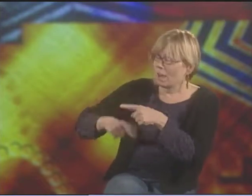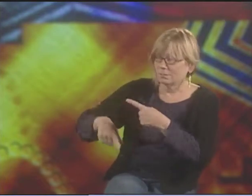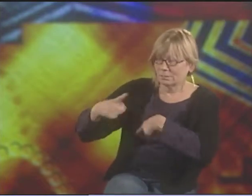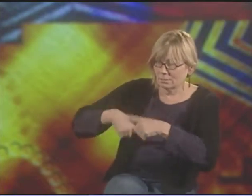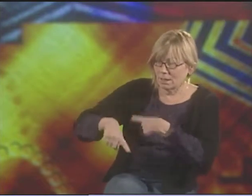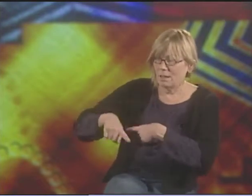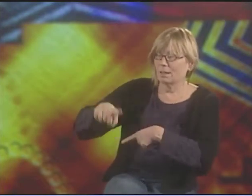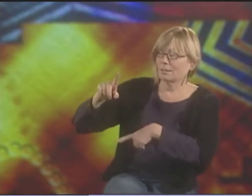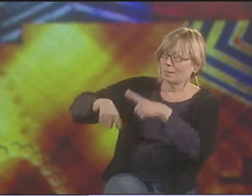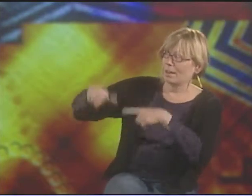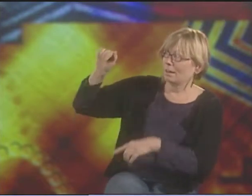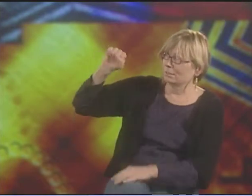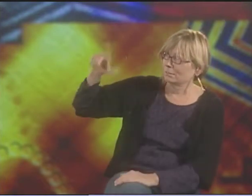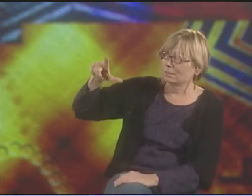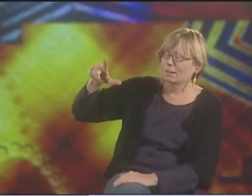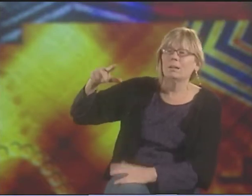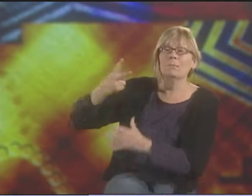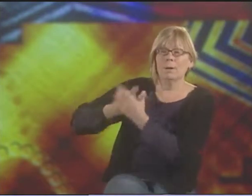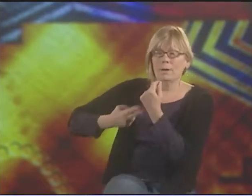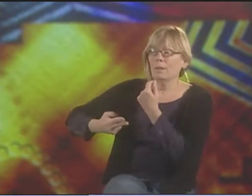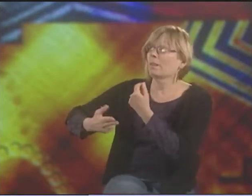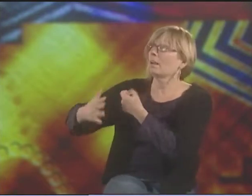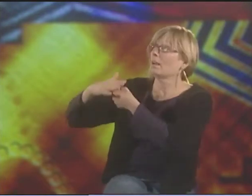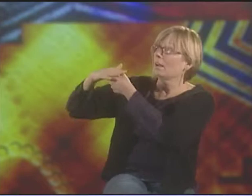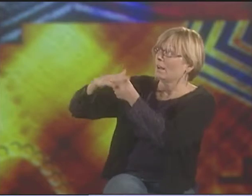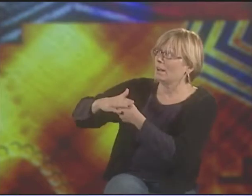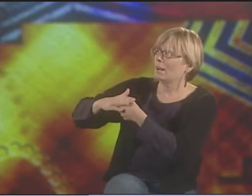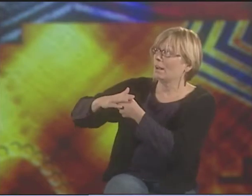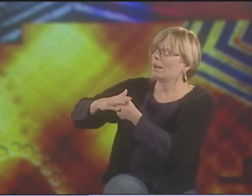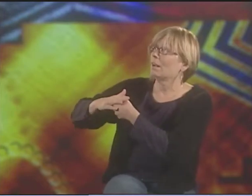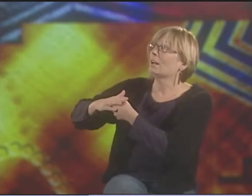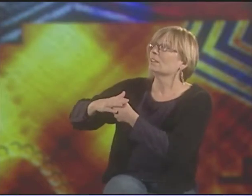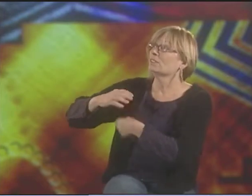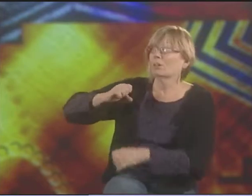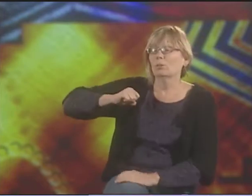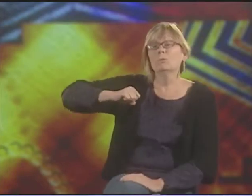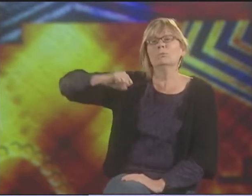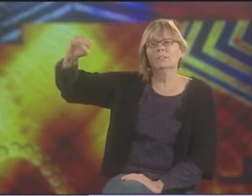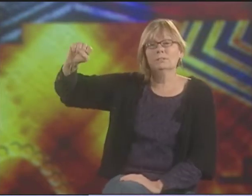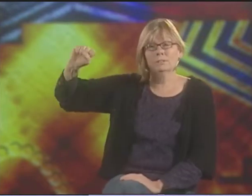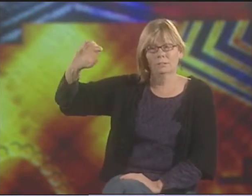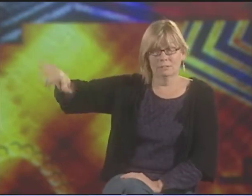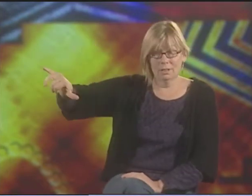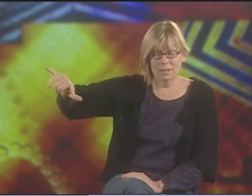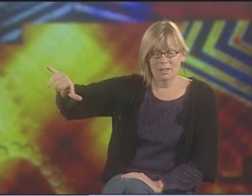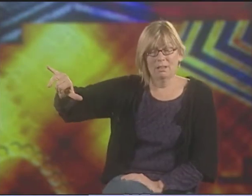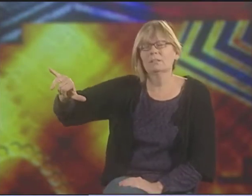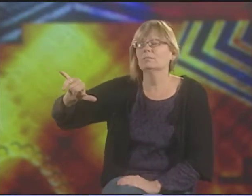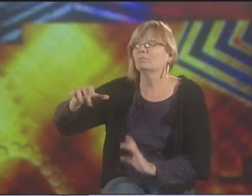AND THAT OPPRESSION IS MANIFESTED BY THE SUPPRESSION OF ASL AND SIGNING IN ANY FORM.